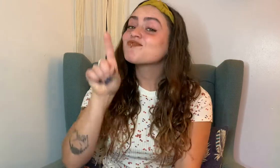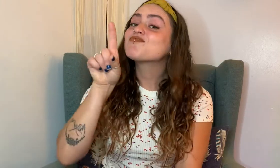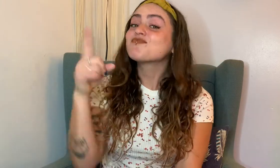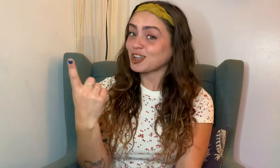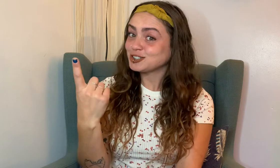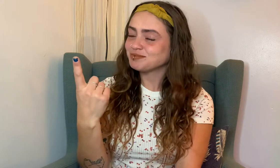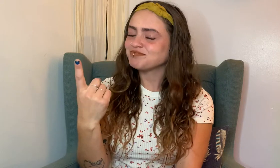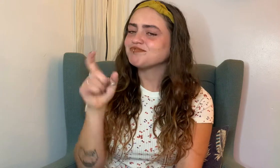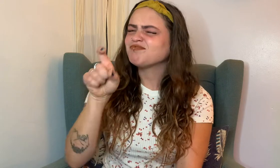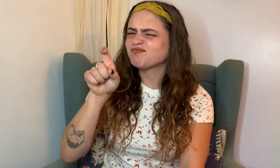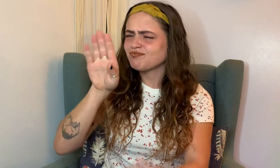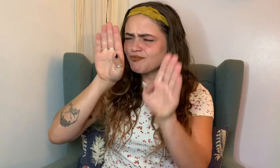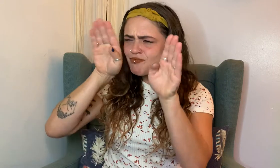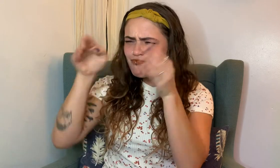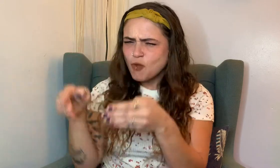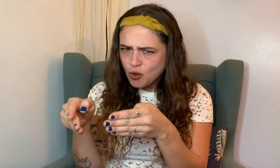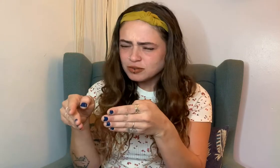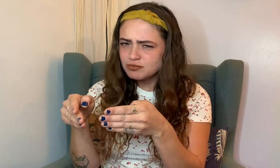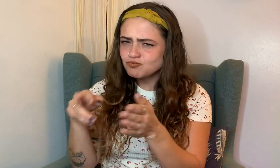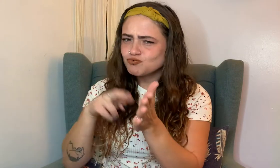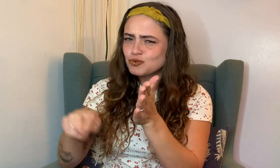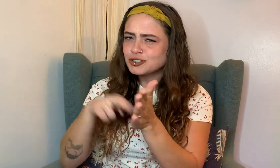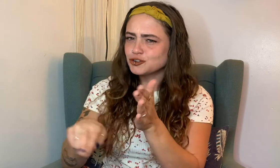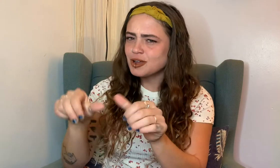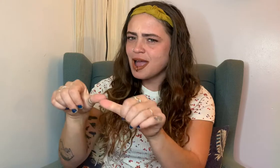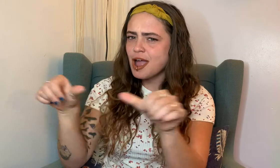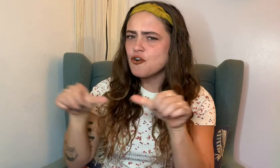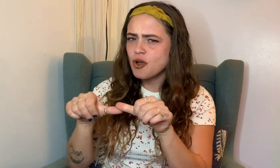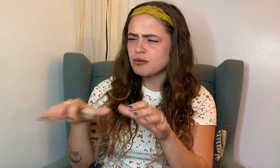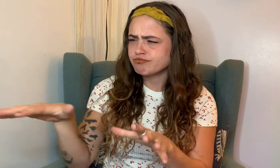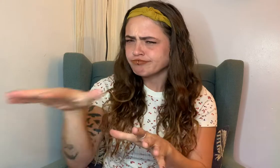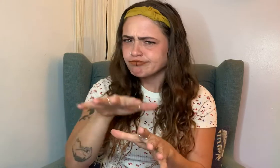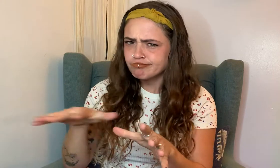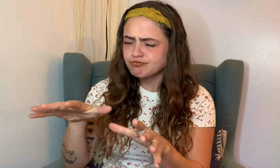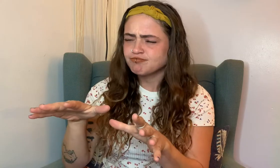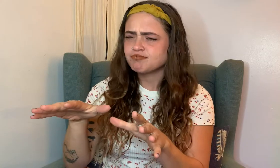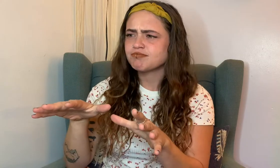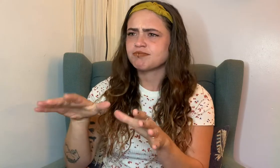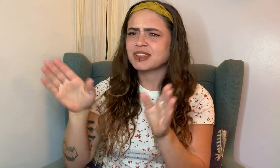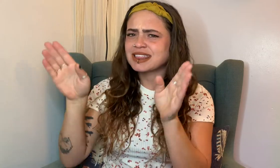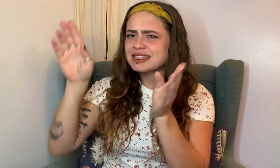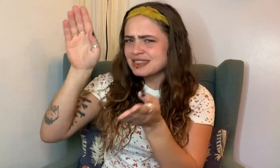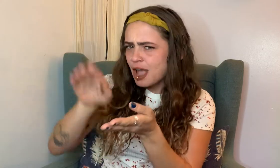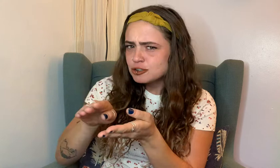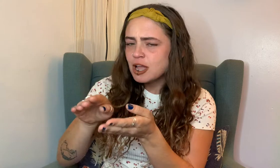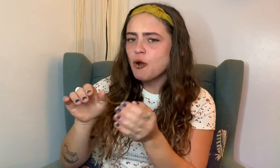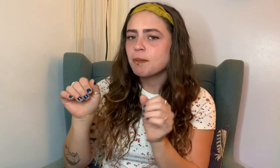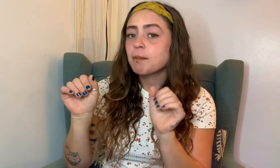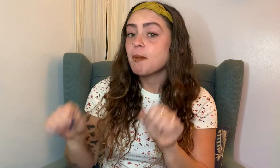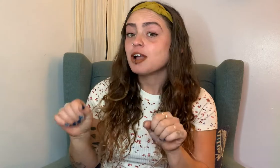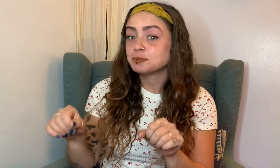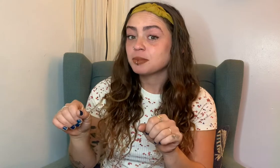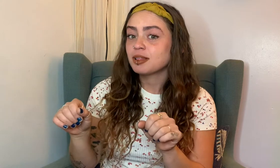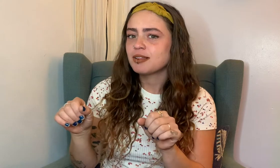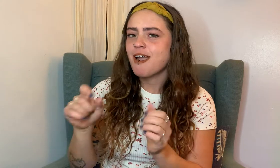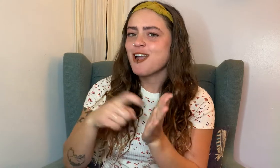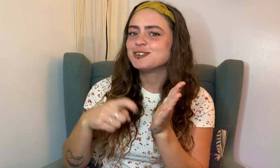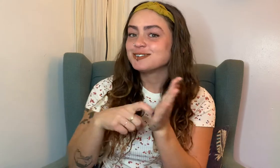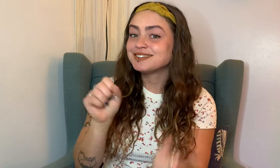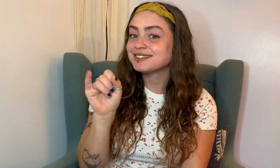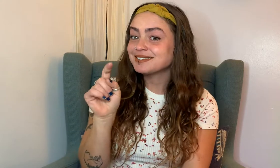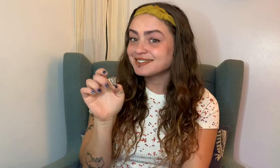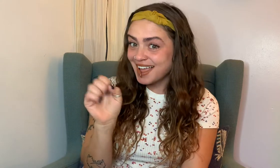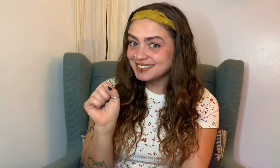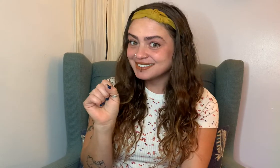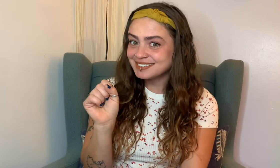First, we need to heavily research our area of concentration to narrow down possible archaeological sites.